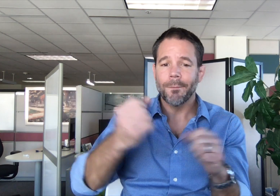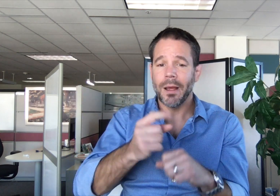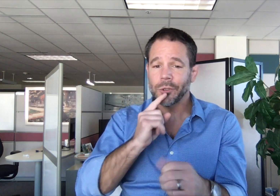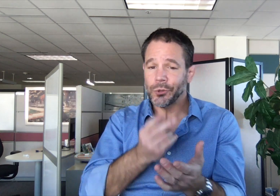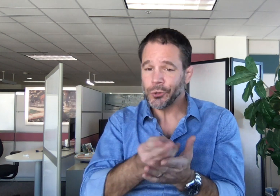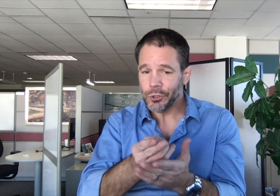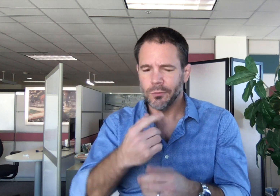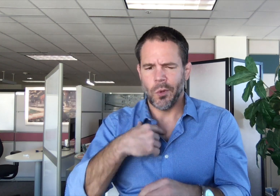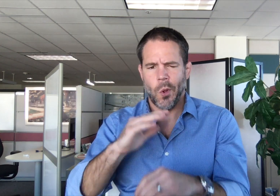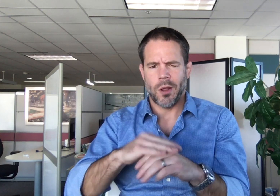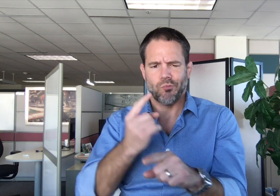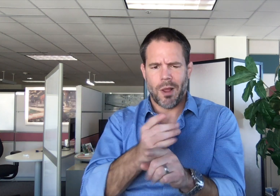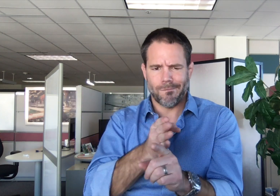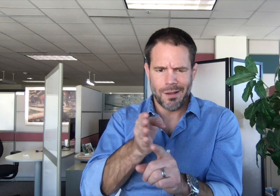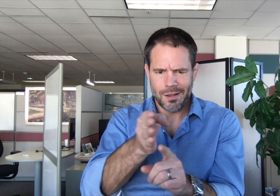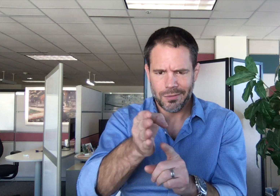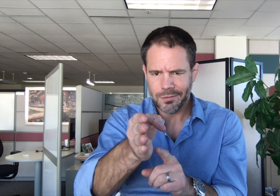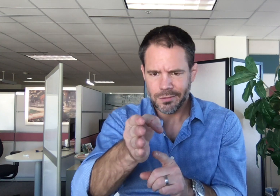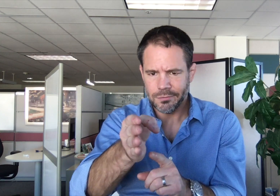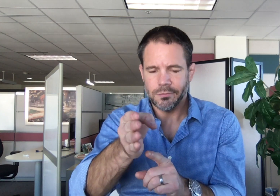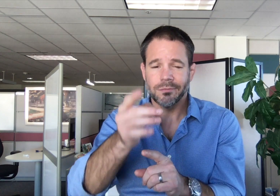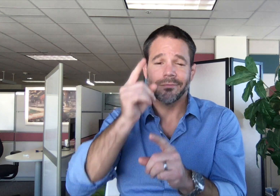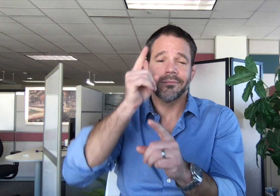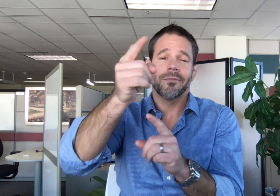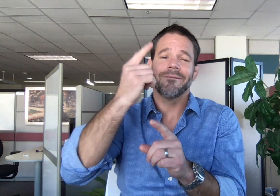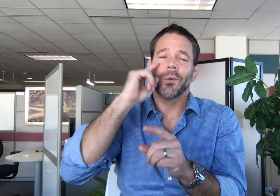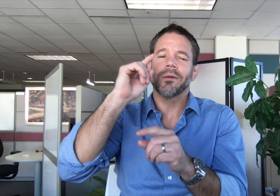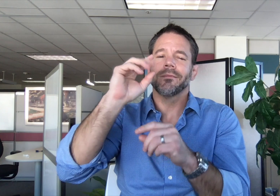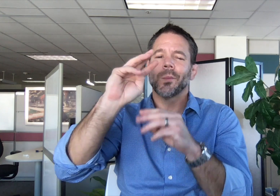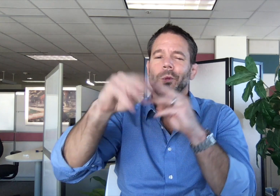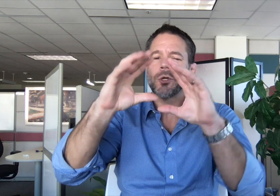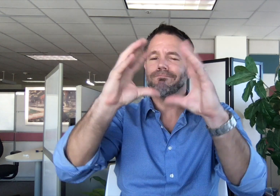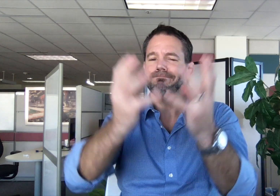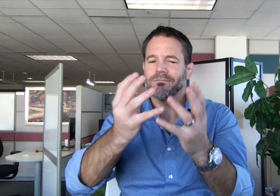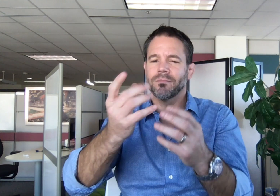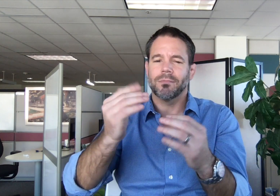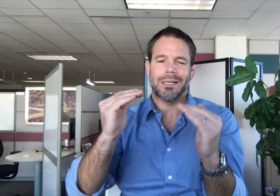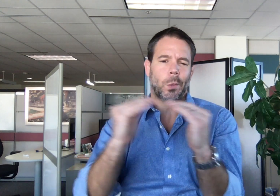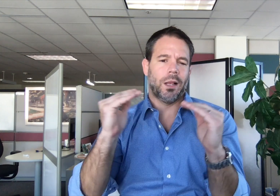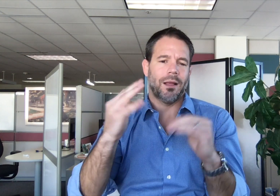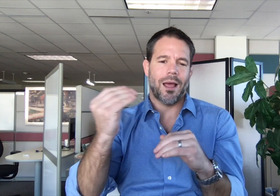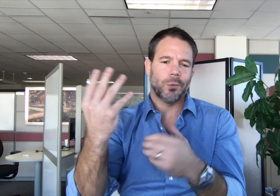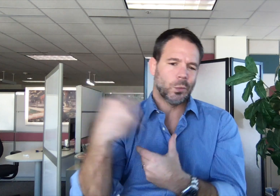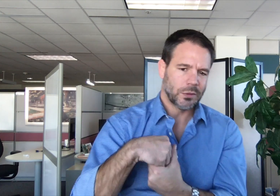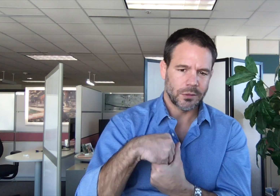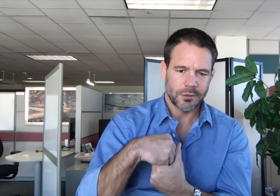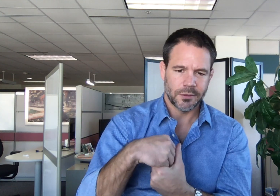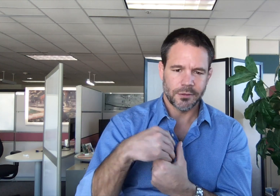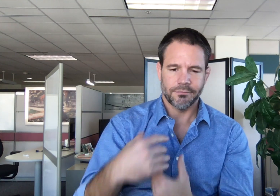we have the correct bearings as we move toward a world of equality and inclusiveness.